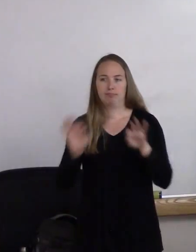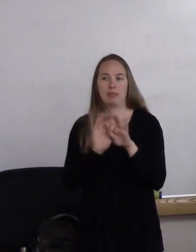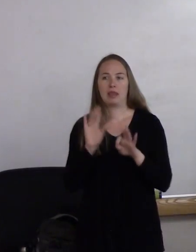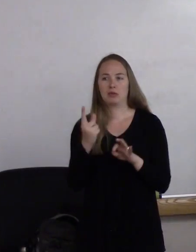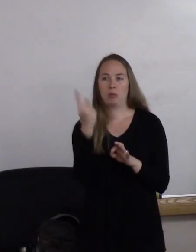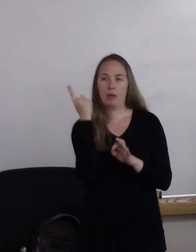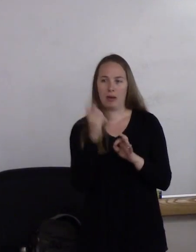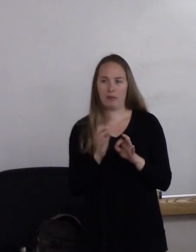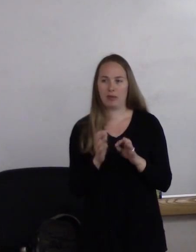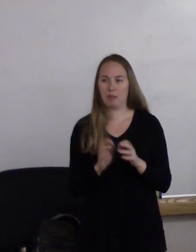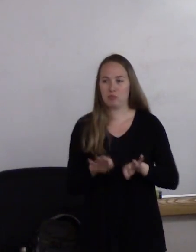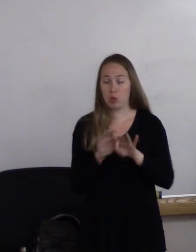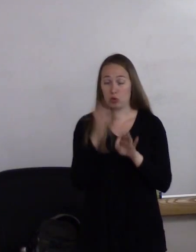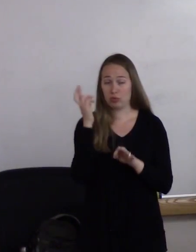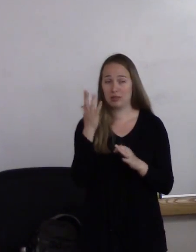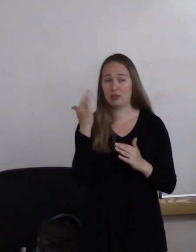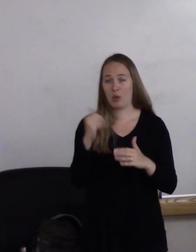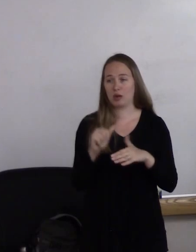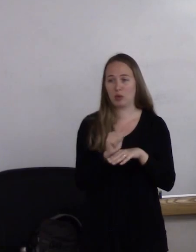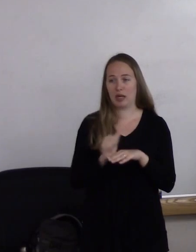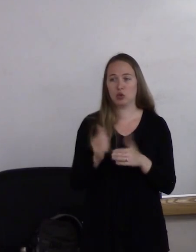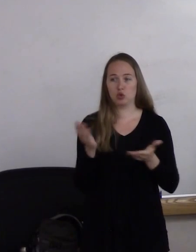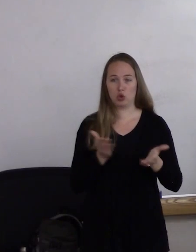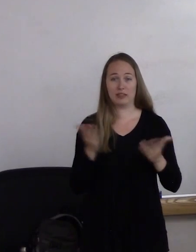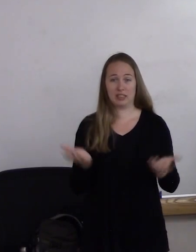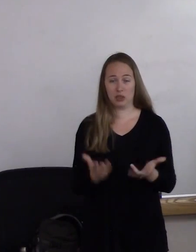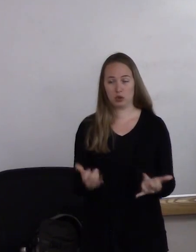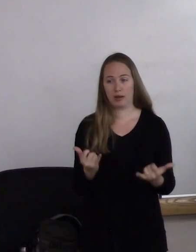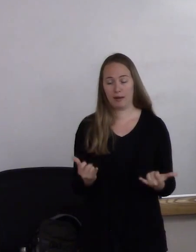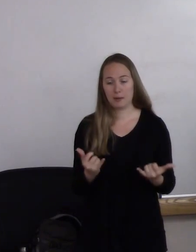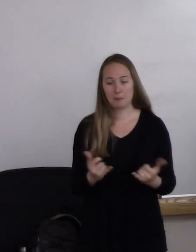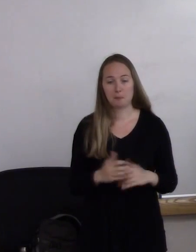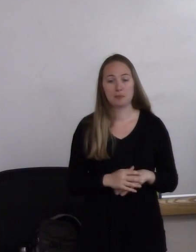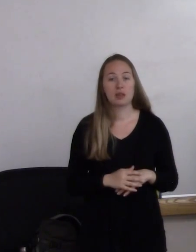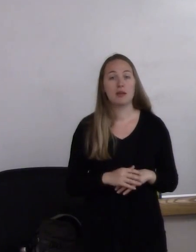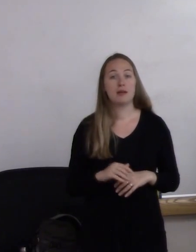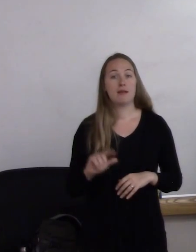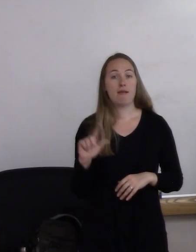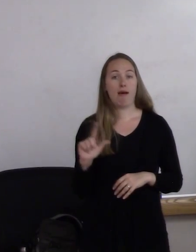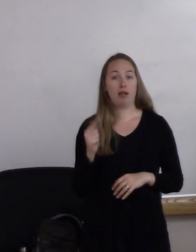that Training to Serve is around today. The fact that LGBT older adults